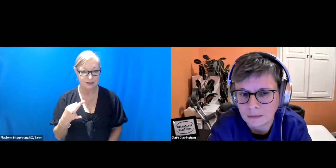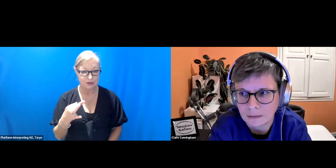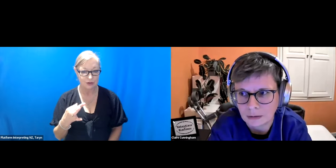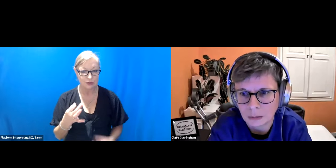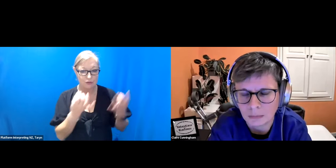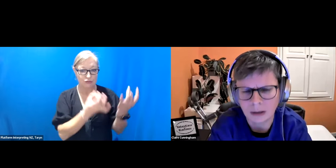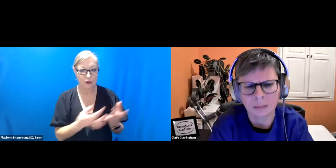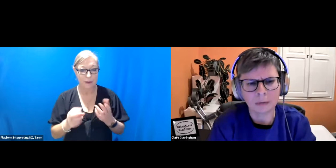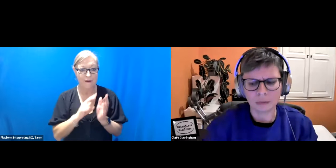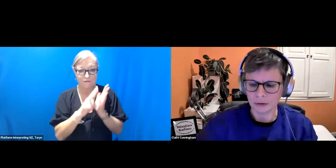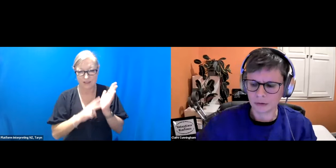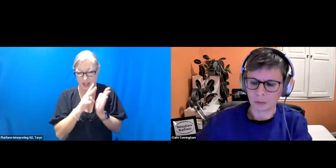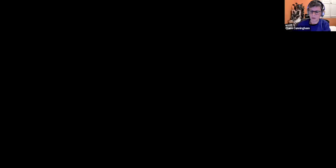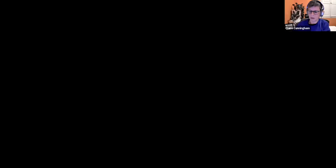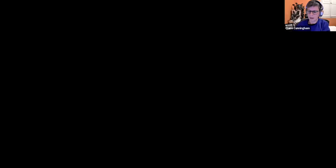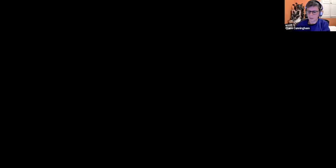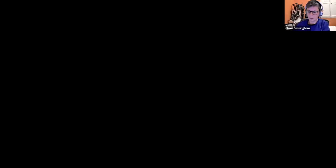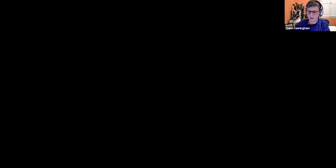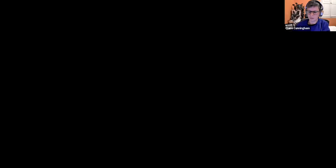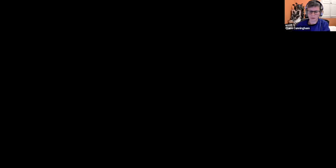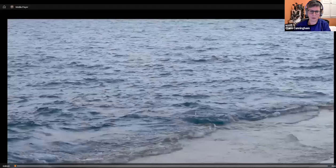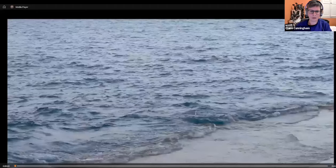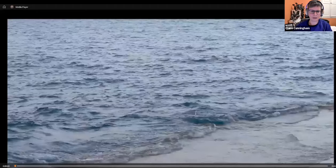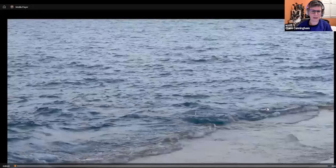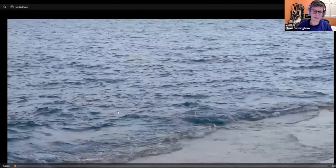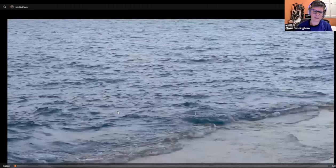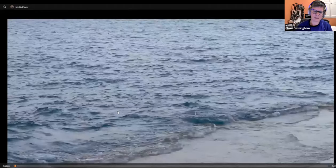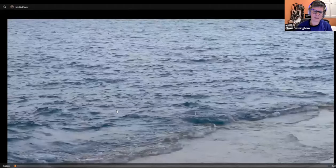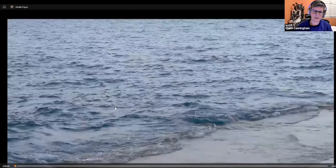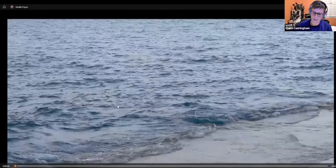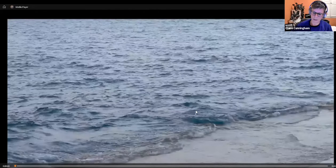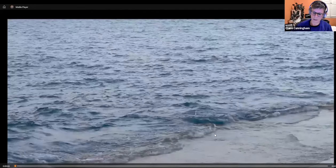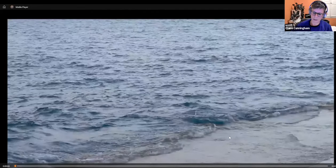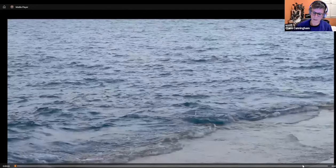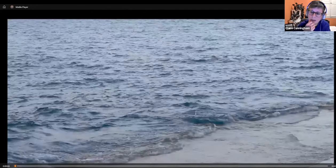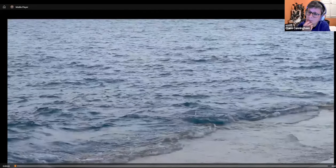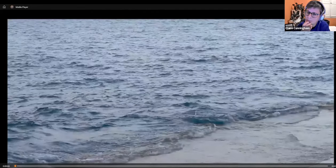made about two years ago which gives you a little sense of my movement vocabulary,